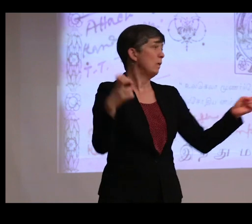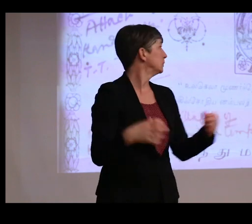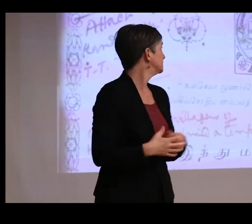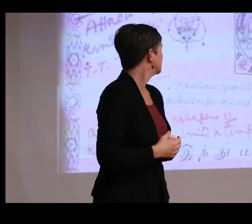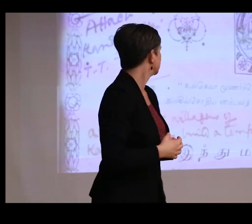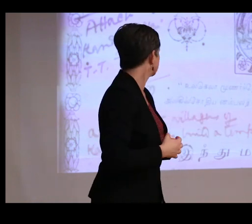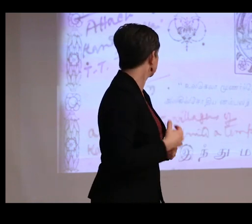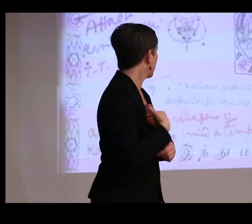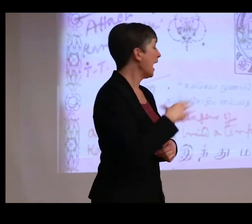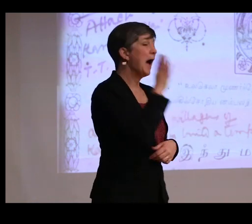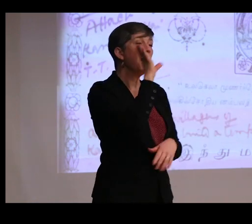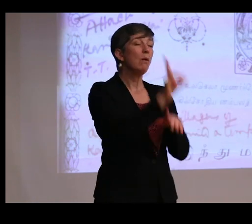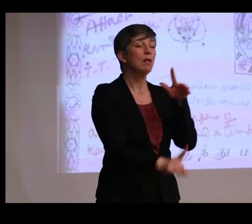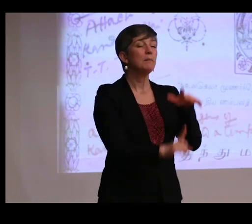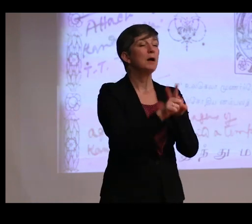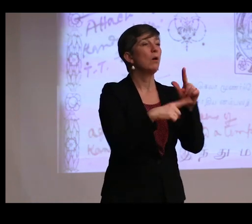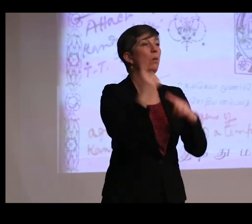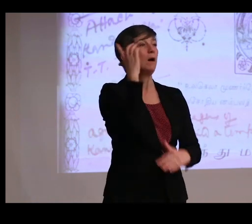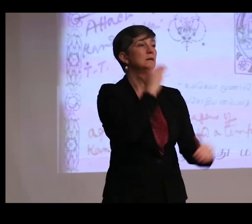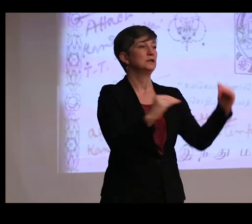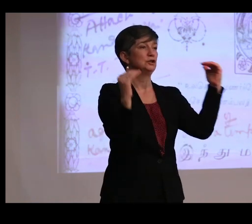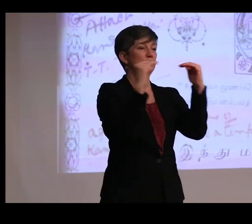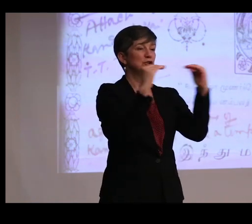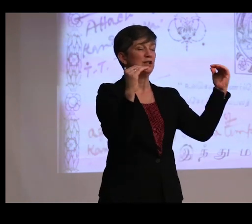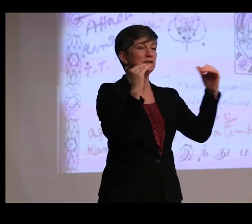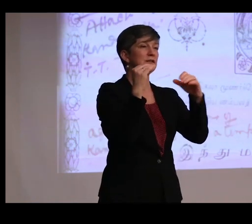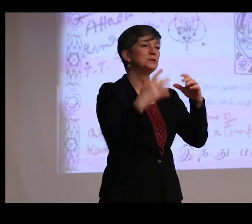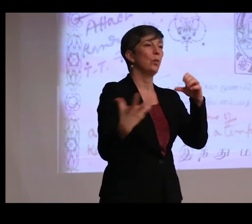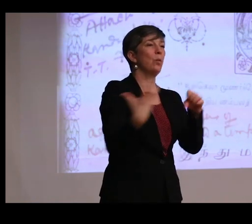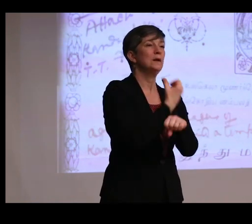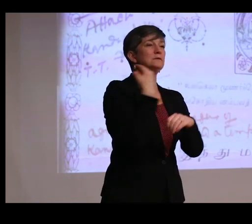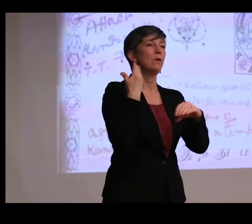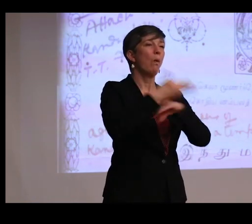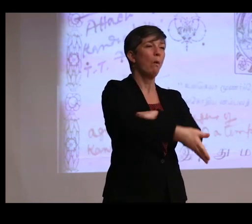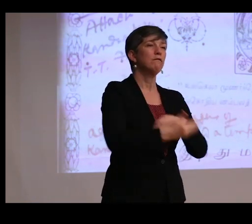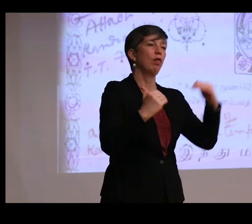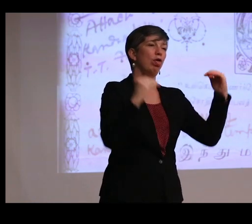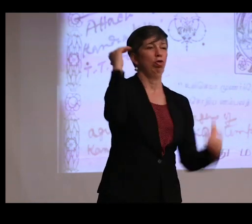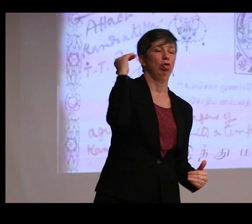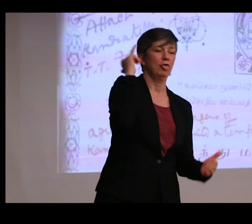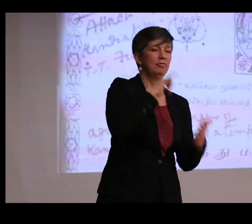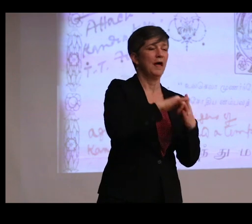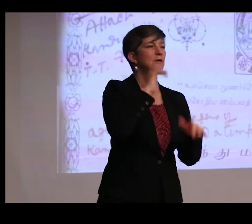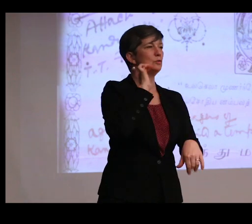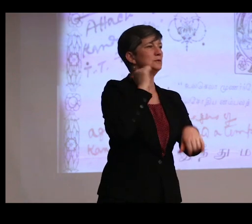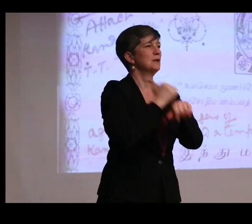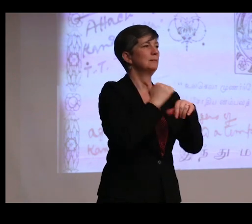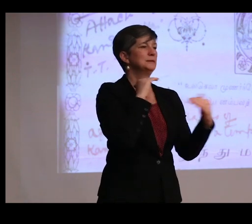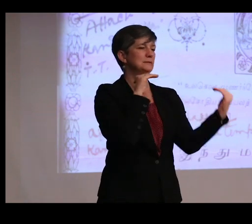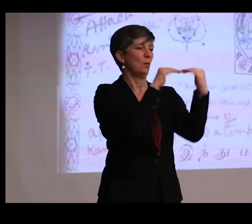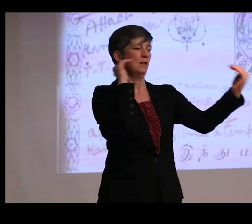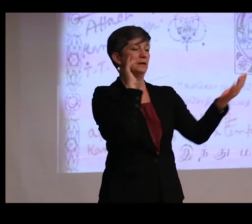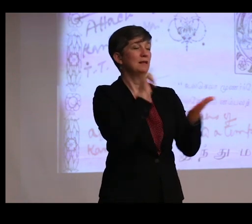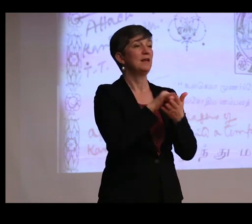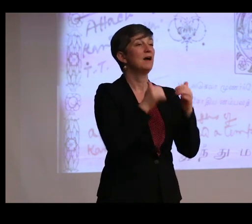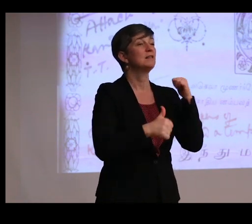"I will appear when justice is put down by injustice to re-establish fairness," unquote. The larger injustice apparently was